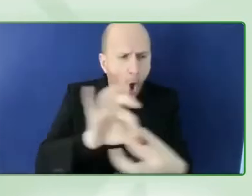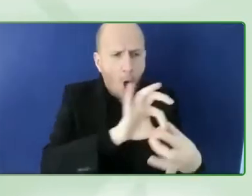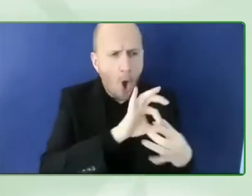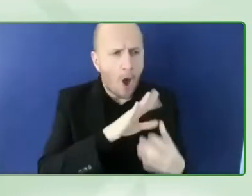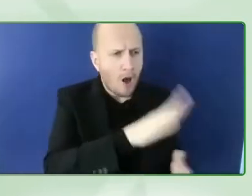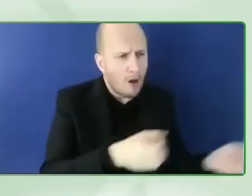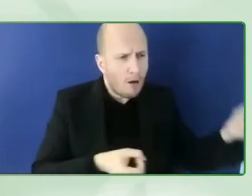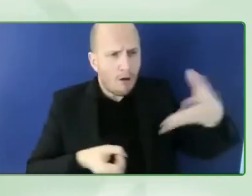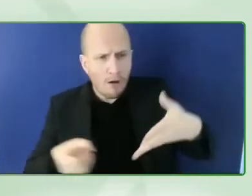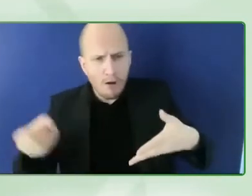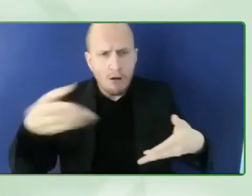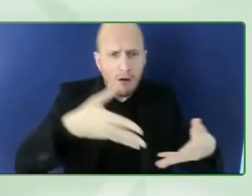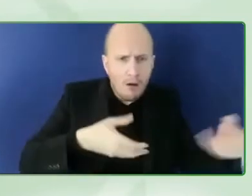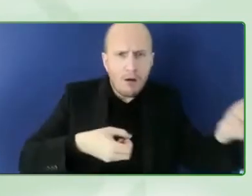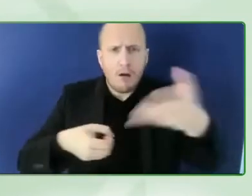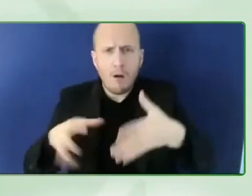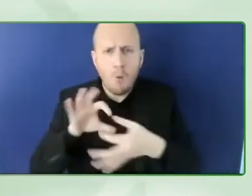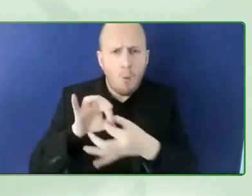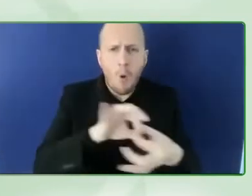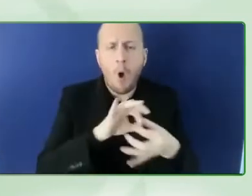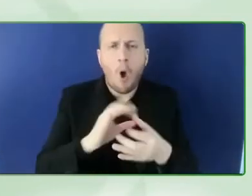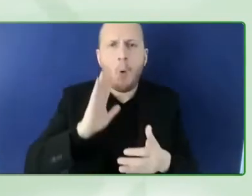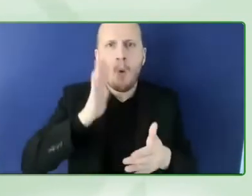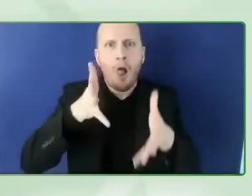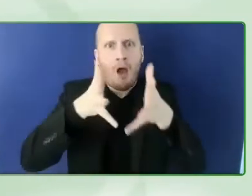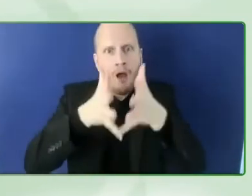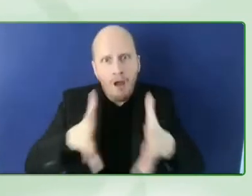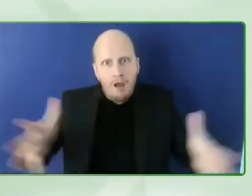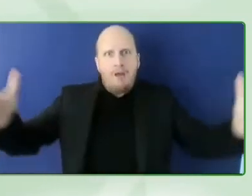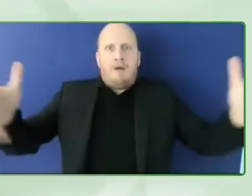from the community of zero projects and everyone that is